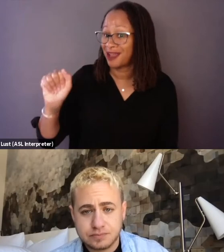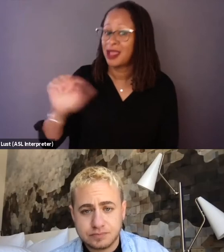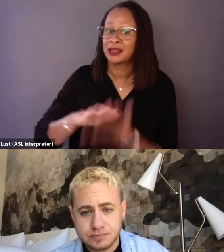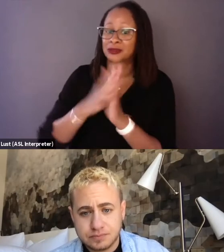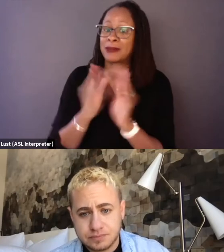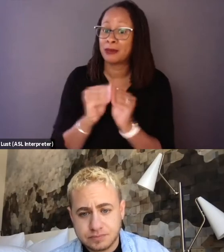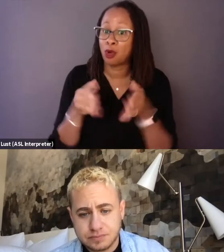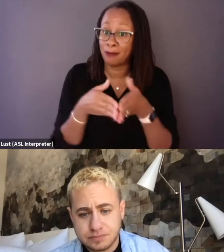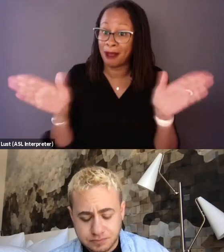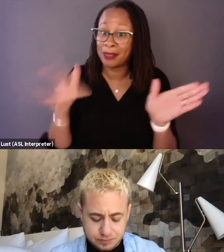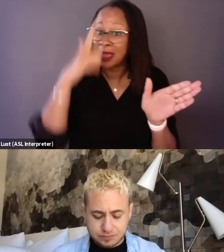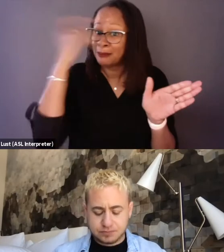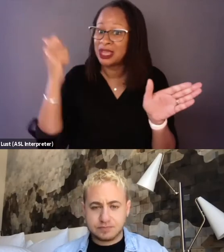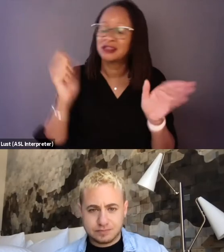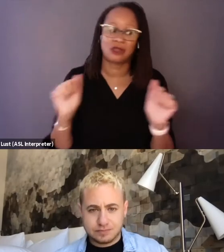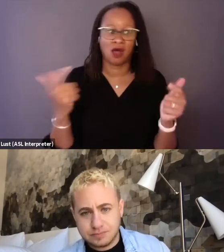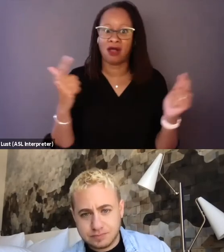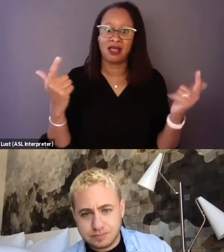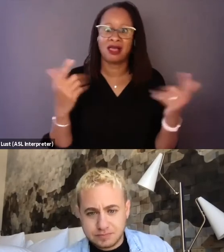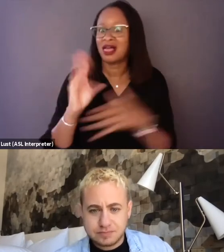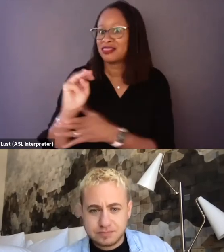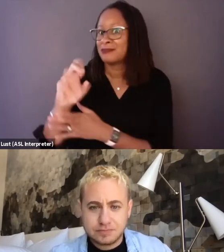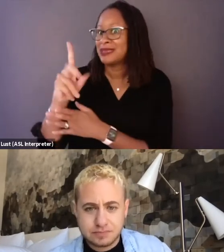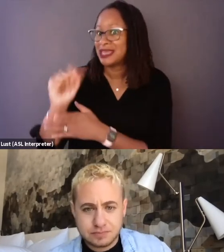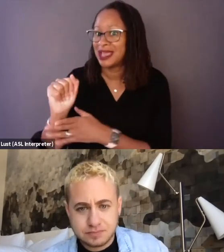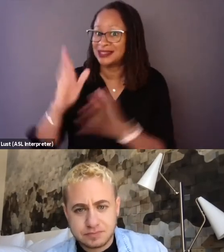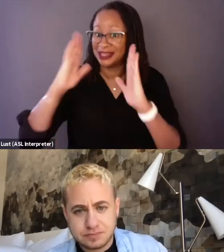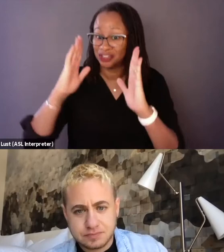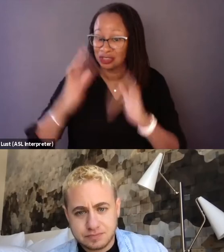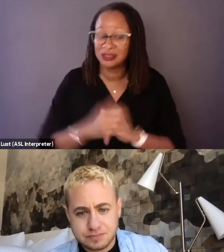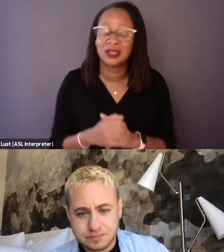because of all of the media's attention that her excellence